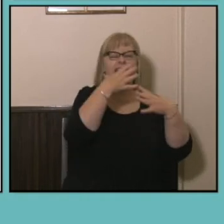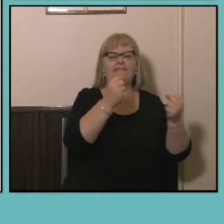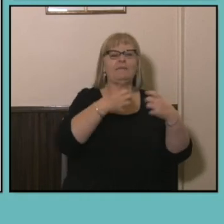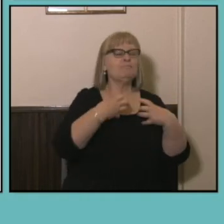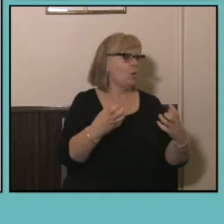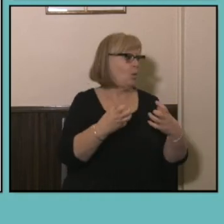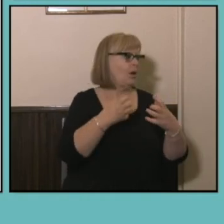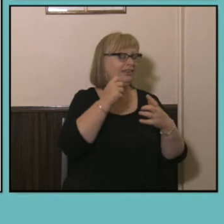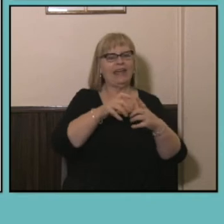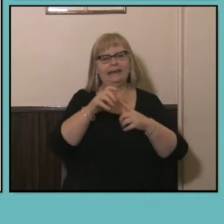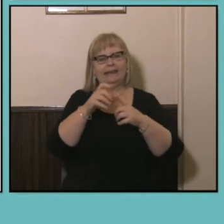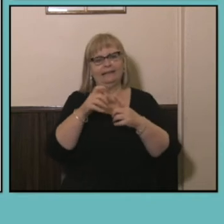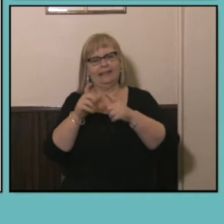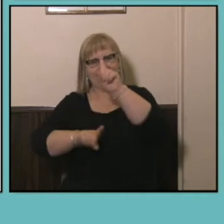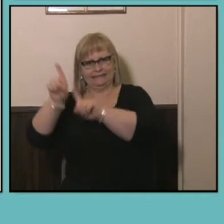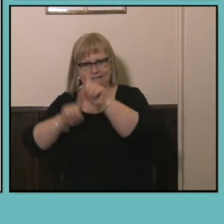capital cities.